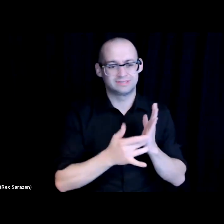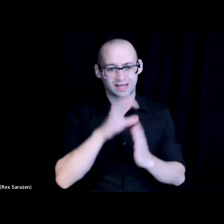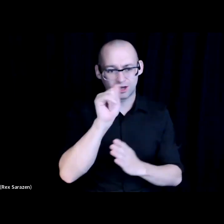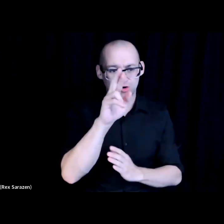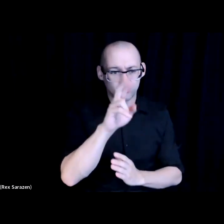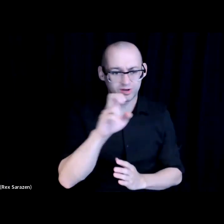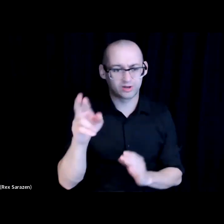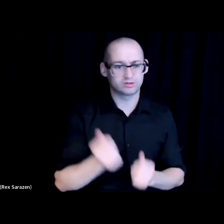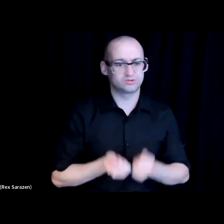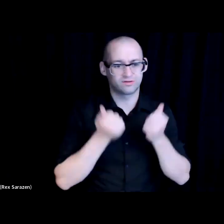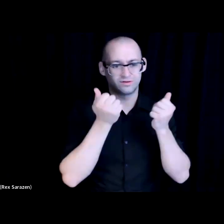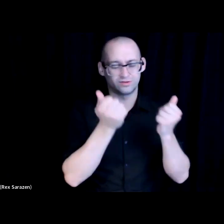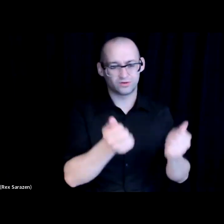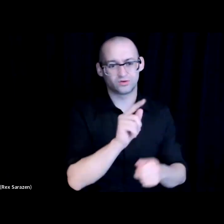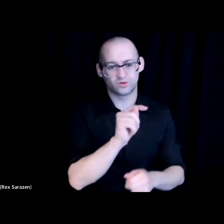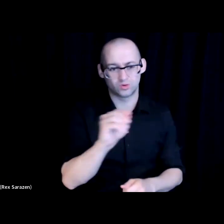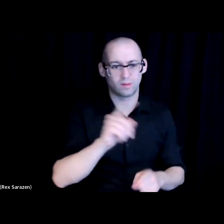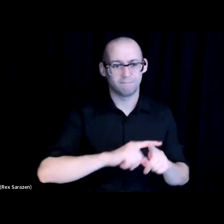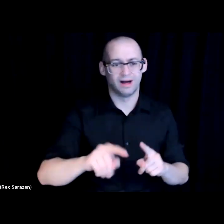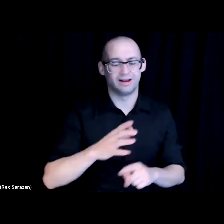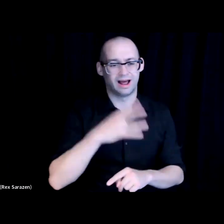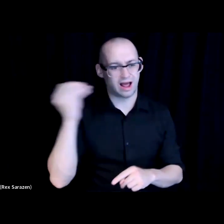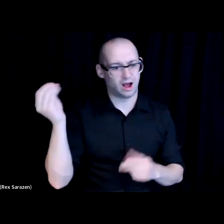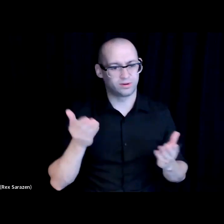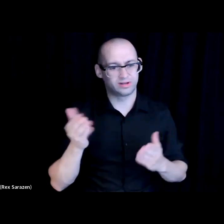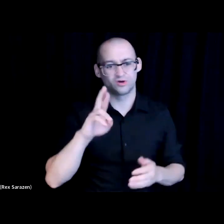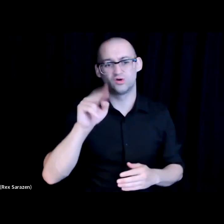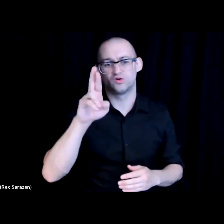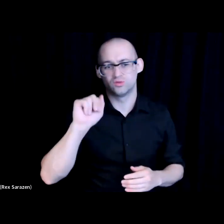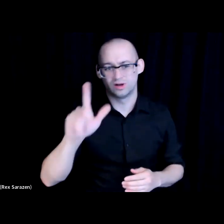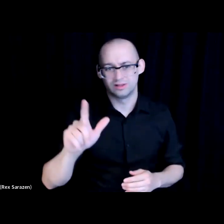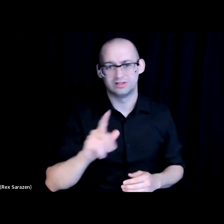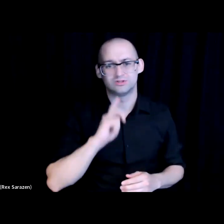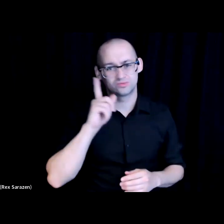But out here in the in the in the rural Central Sierra, so really important work really appreciate